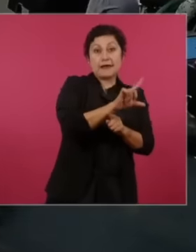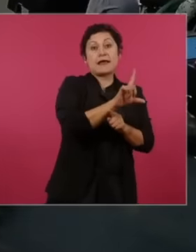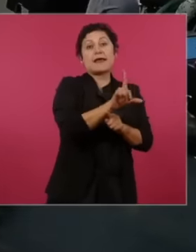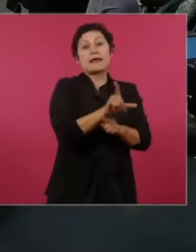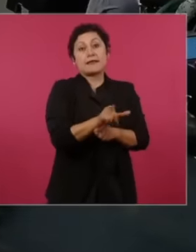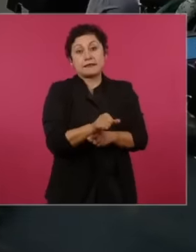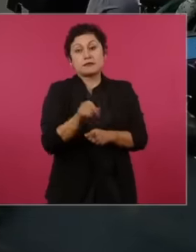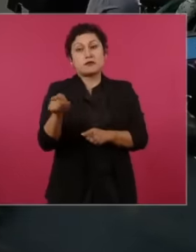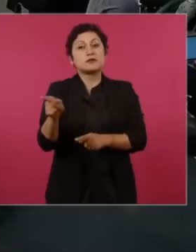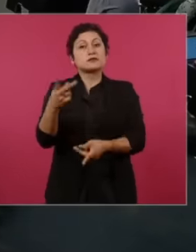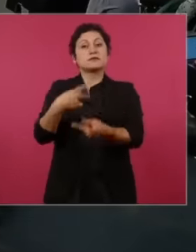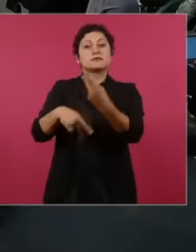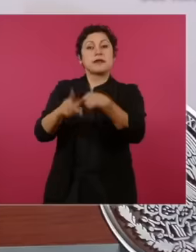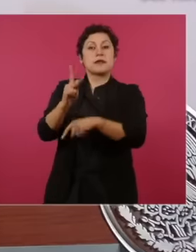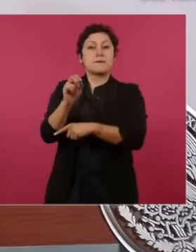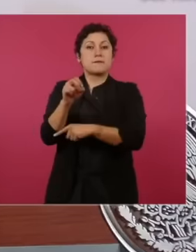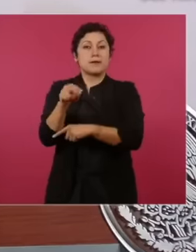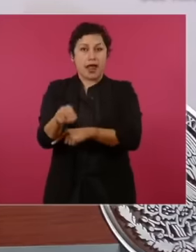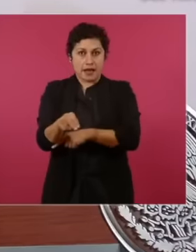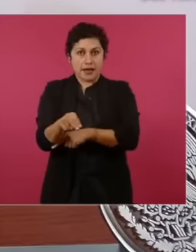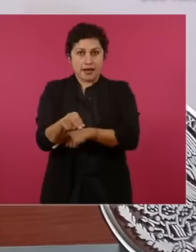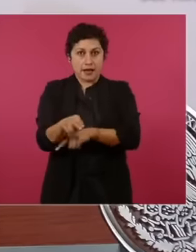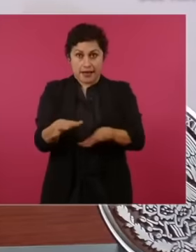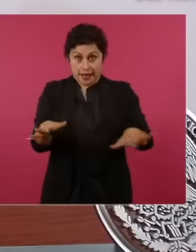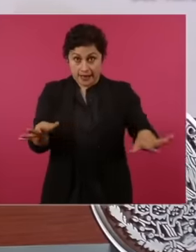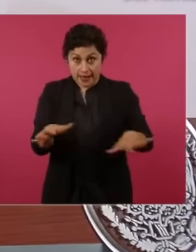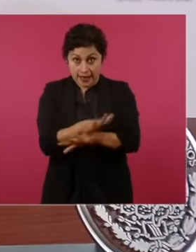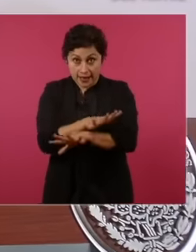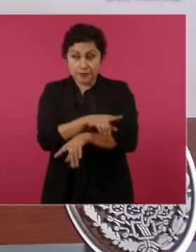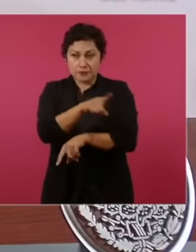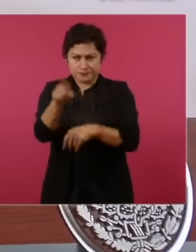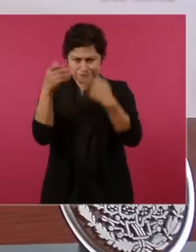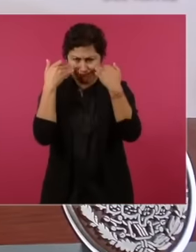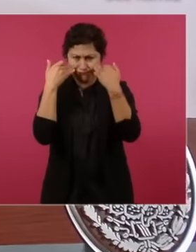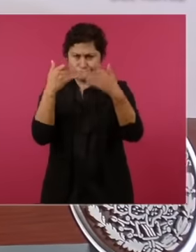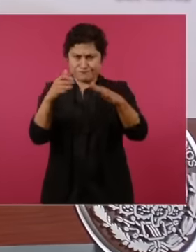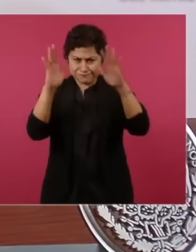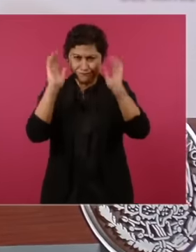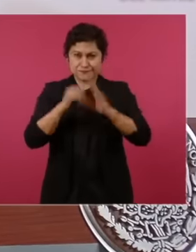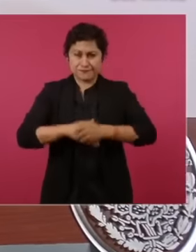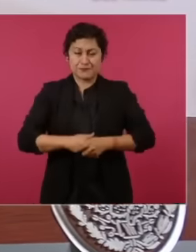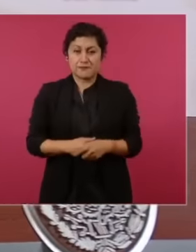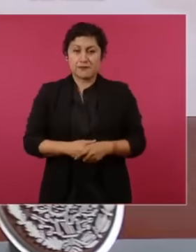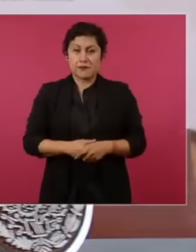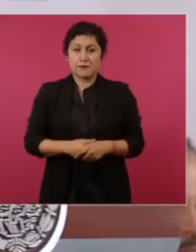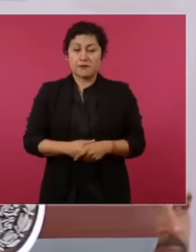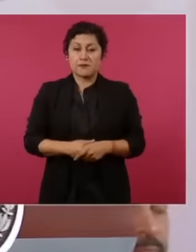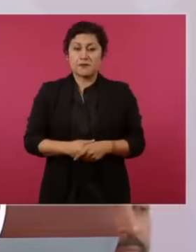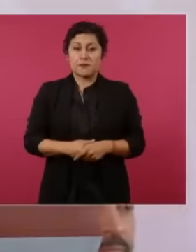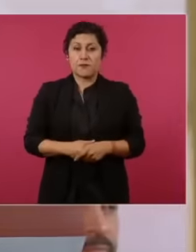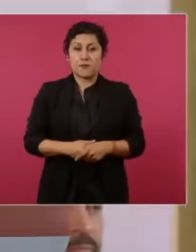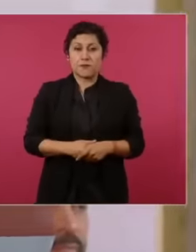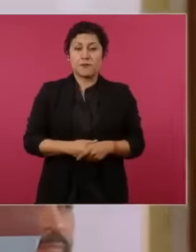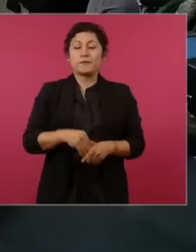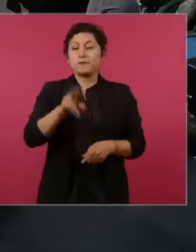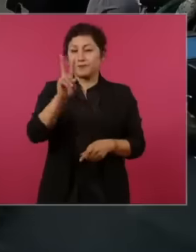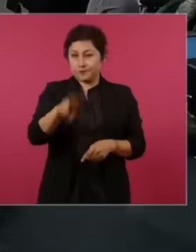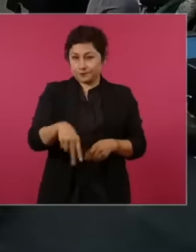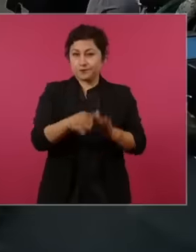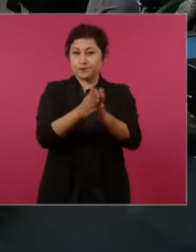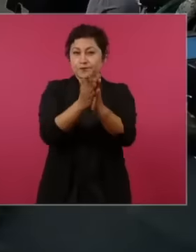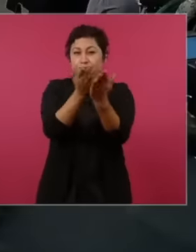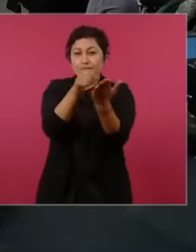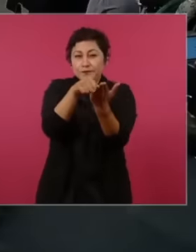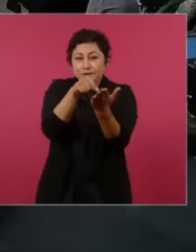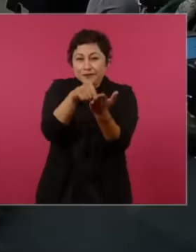eh it's in a book